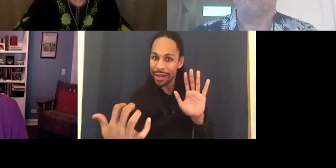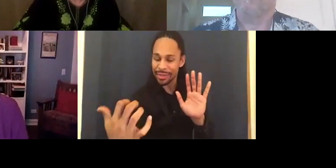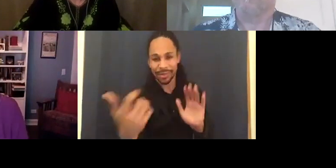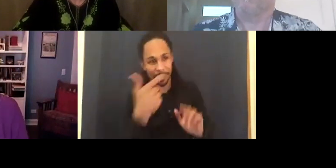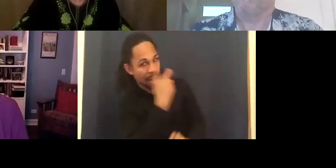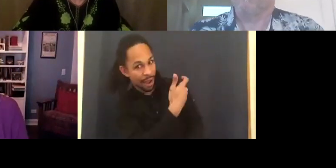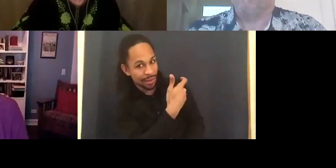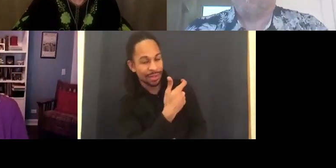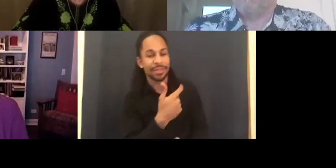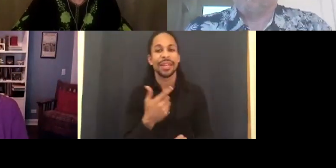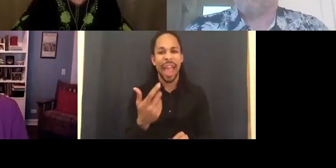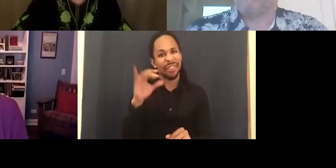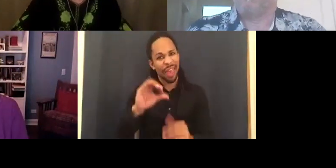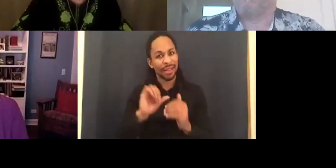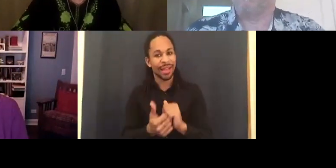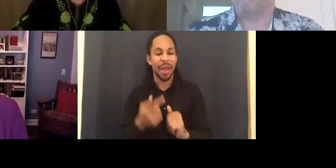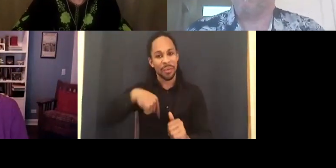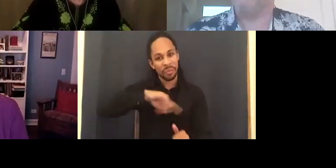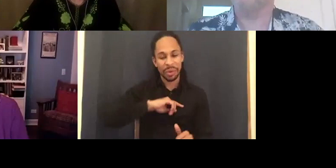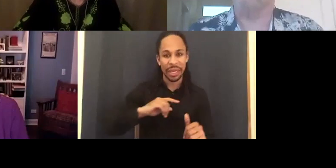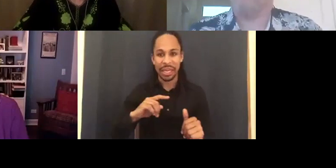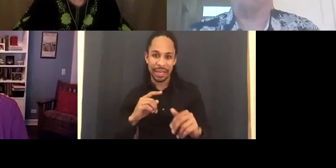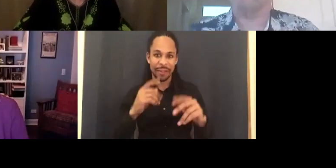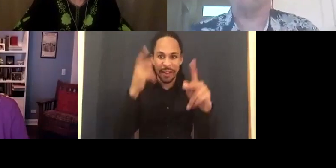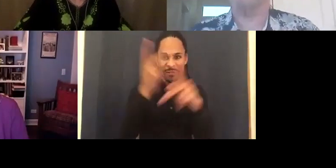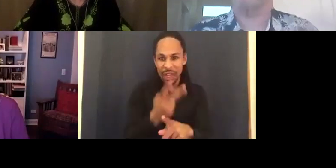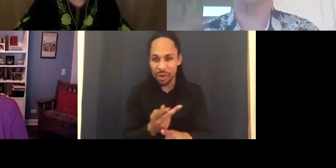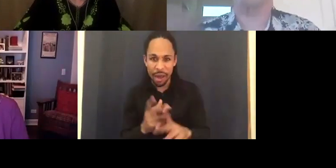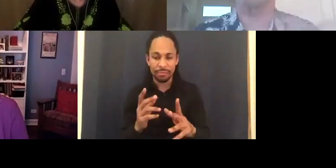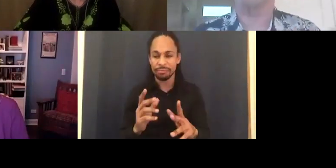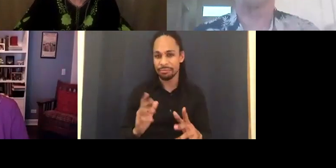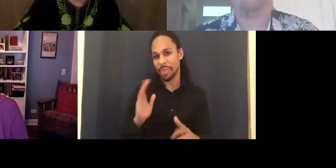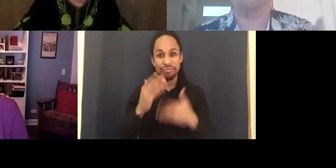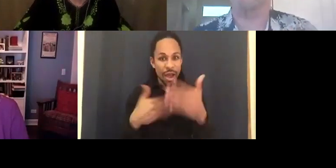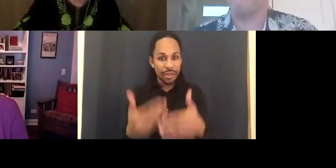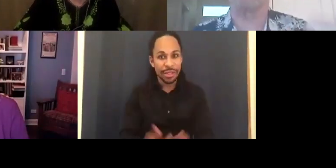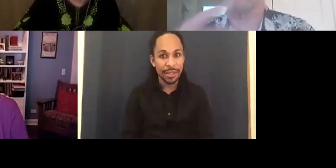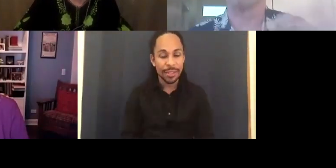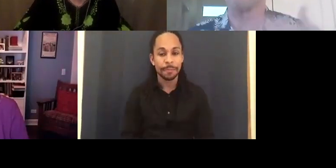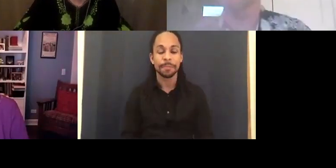in the editing process. LAWRENCE CARTER LONG: Then there were other things that came out of the conversations you had with all of us.